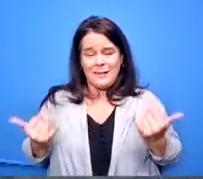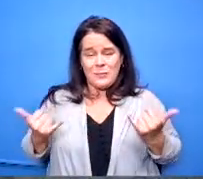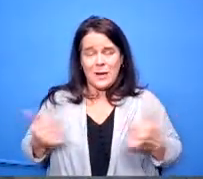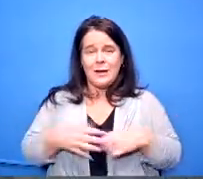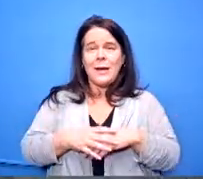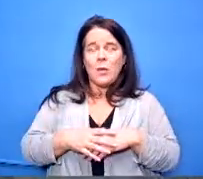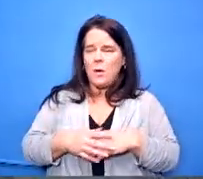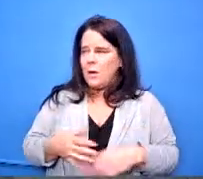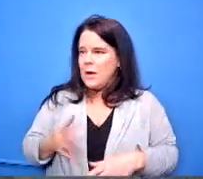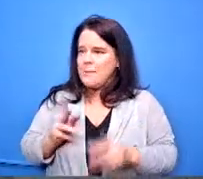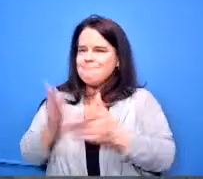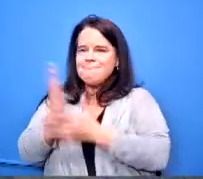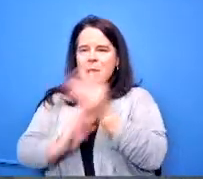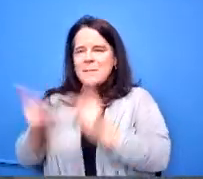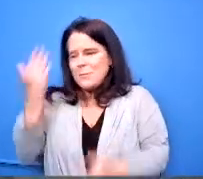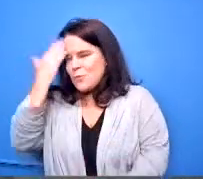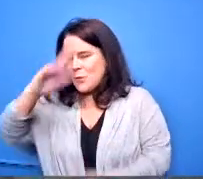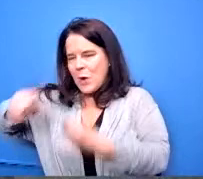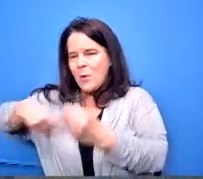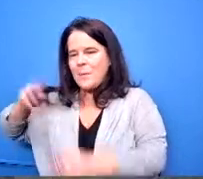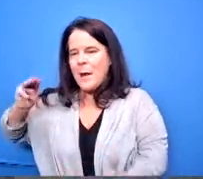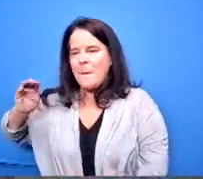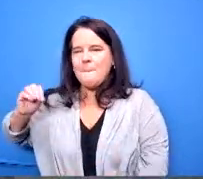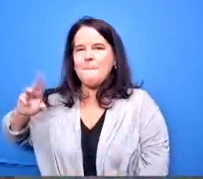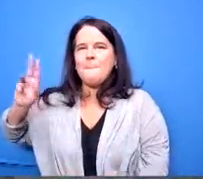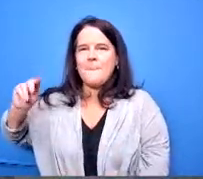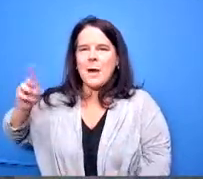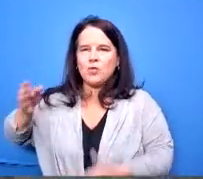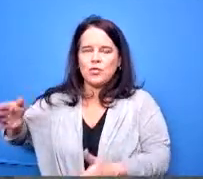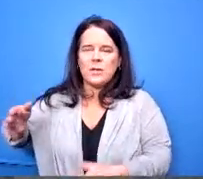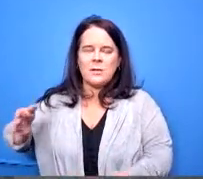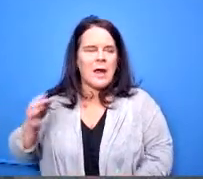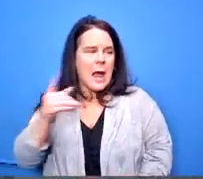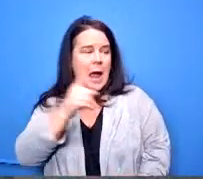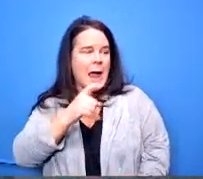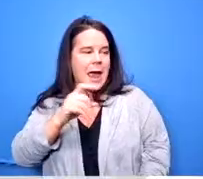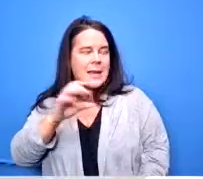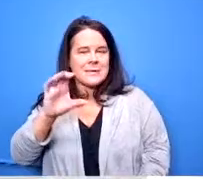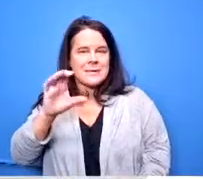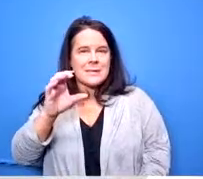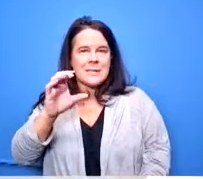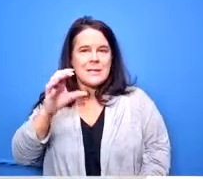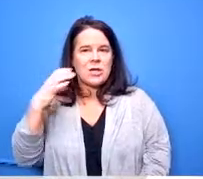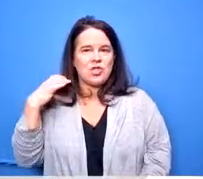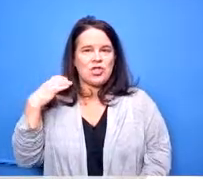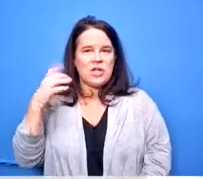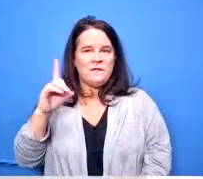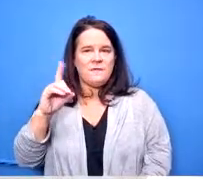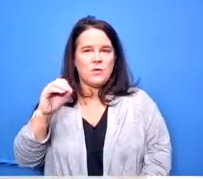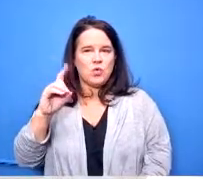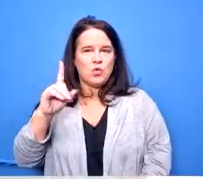there are a lot of options so i'm going to ask chief dooley to um she works directly with the